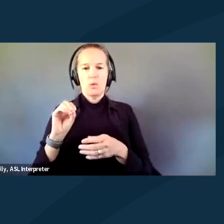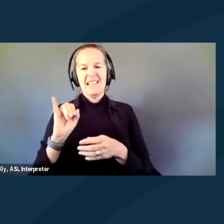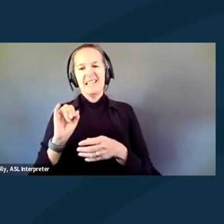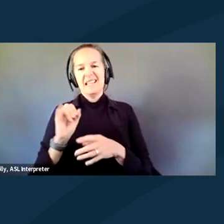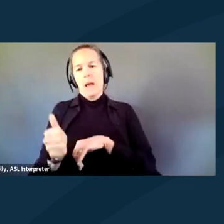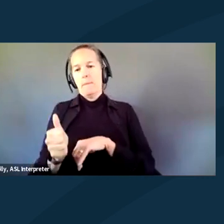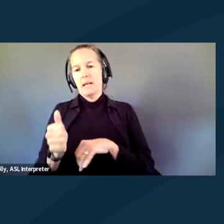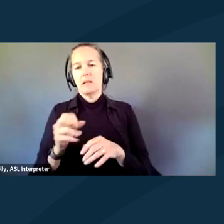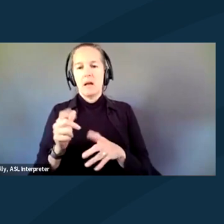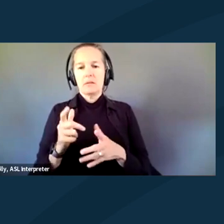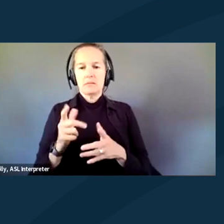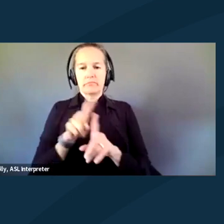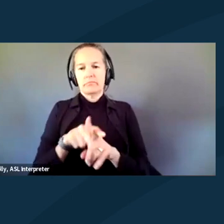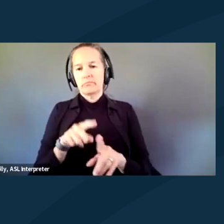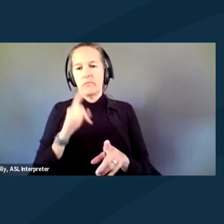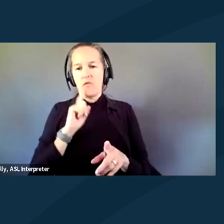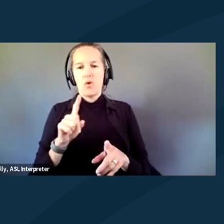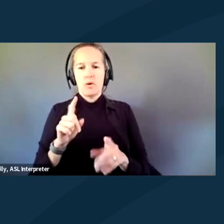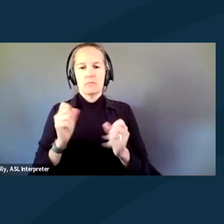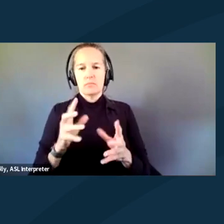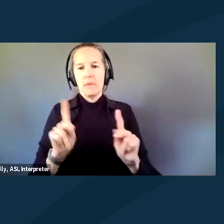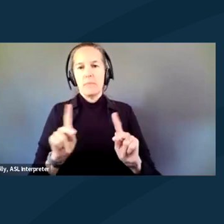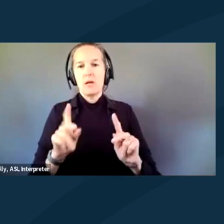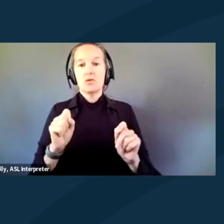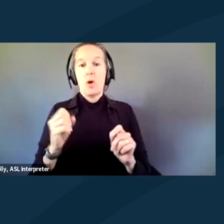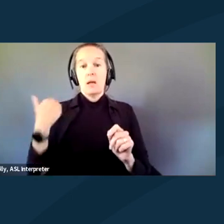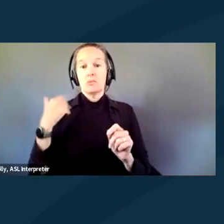So last May 2023, my house was raided in the morning